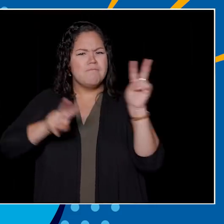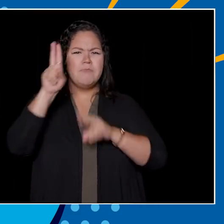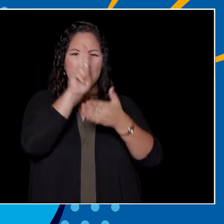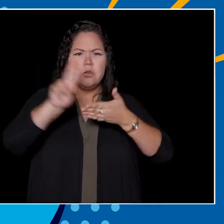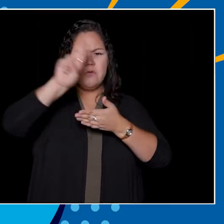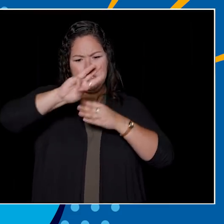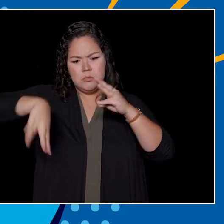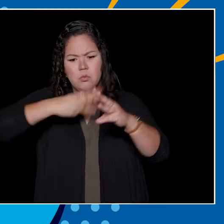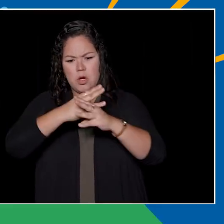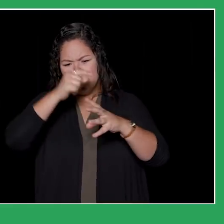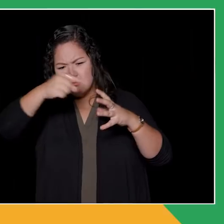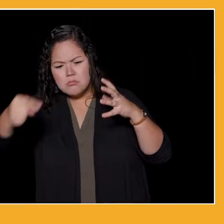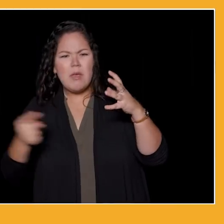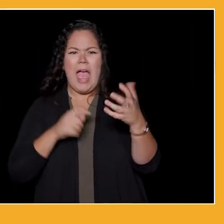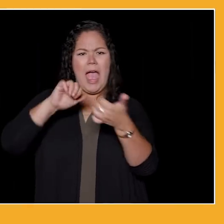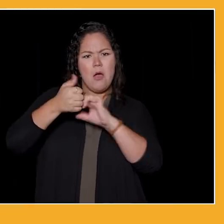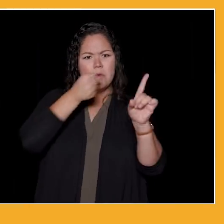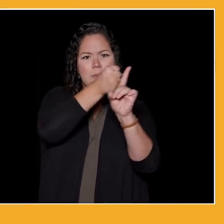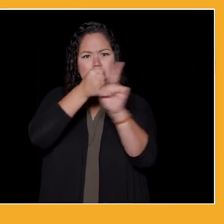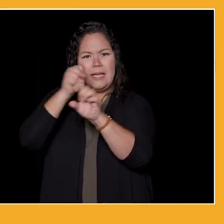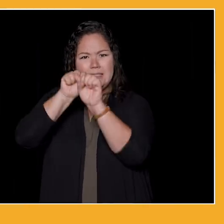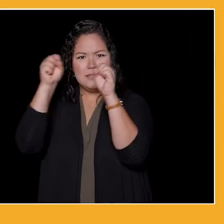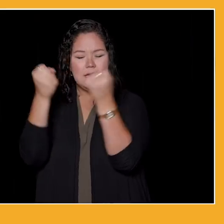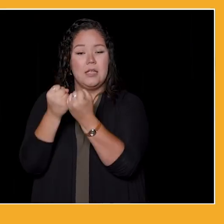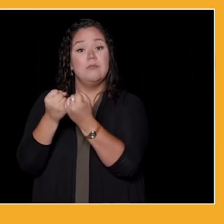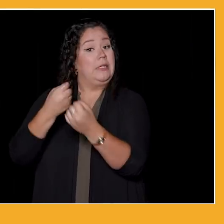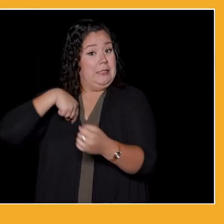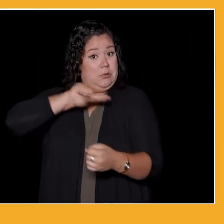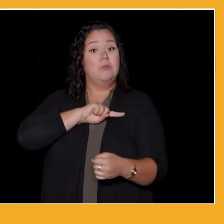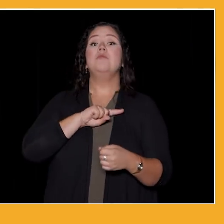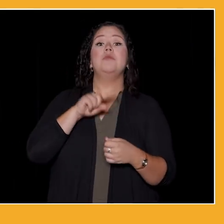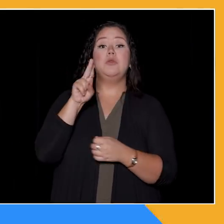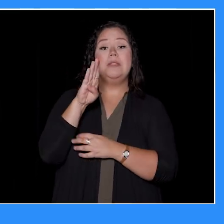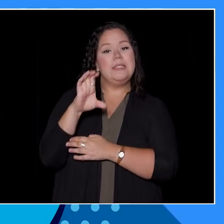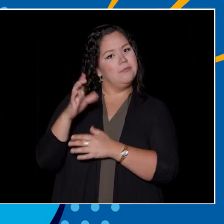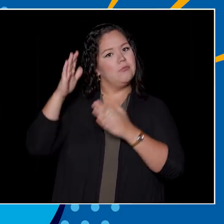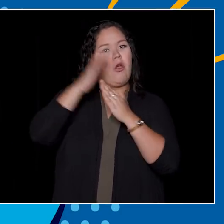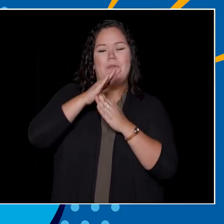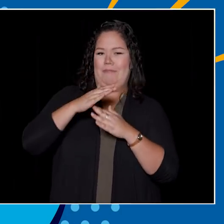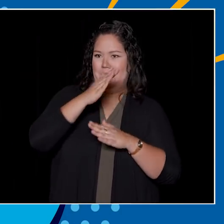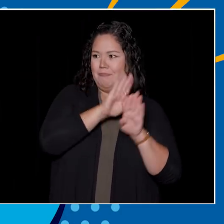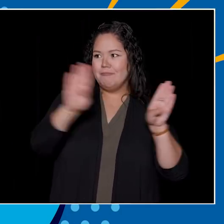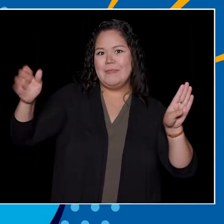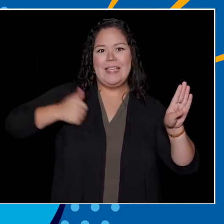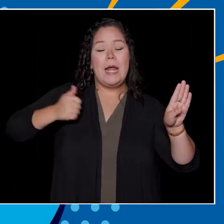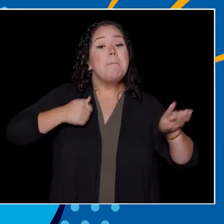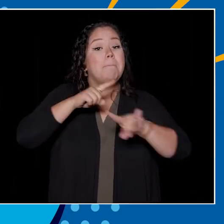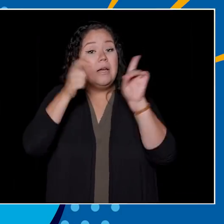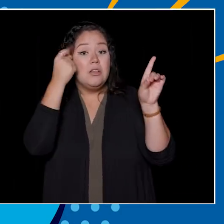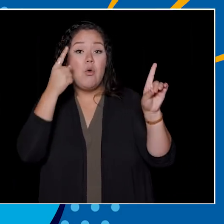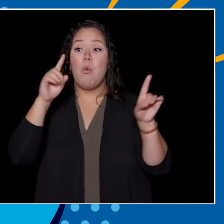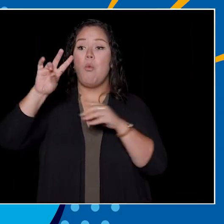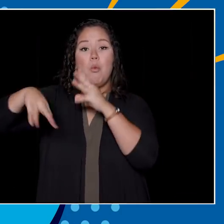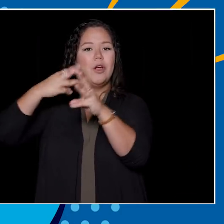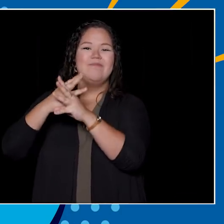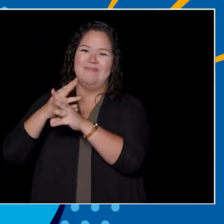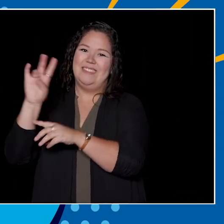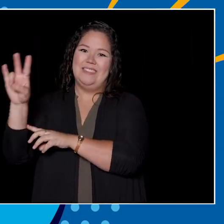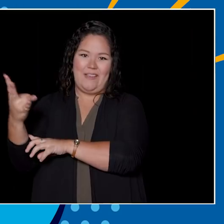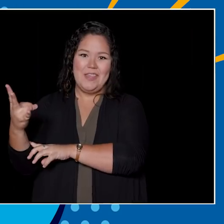but in the world we are ranked seven. That is right, the answer is A. Out of 766 universities, so be proud of where you are.